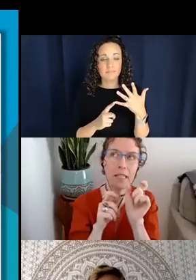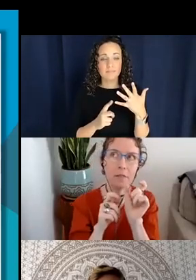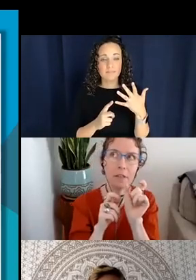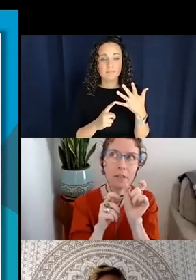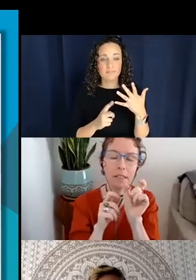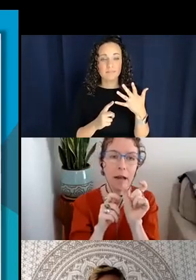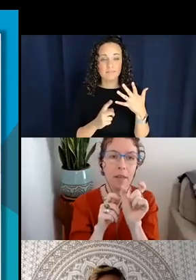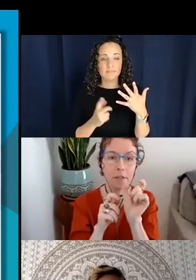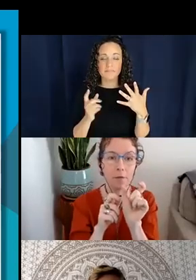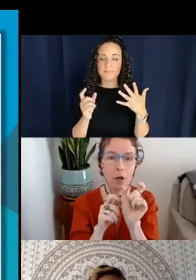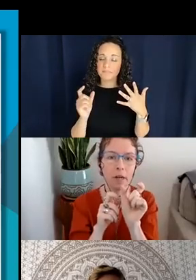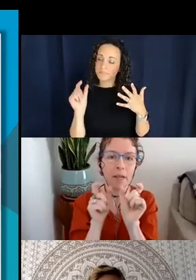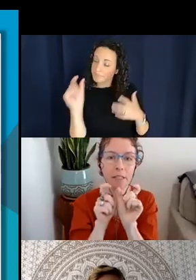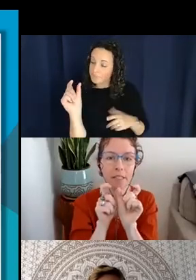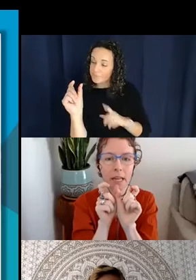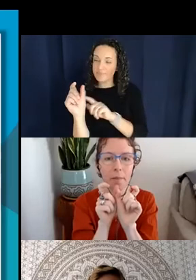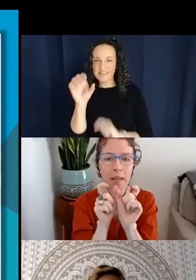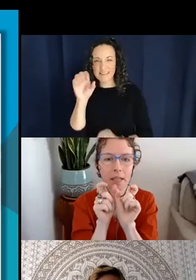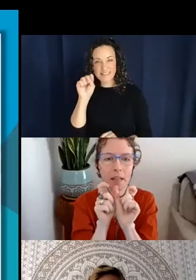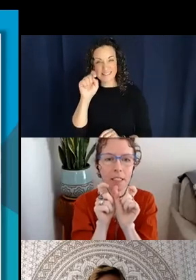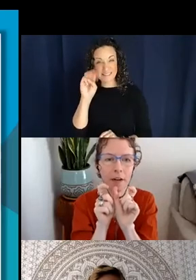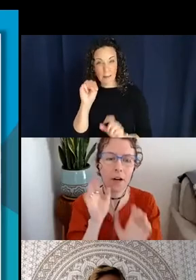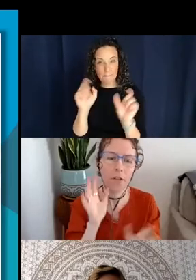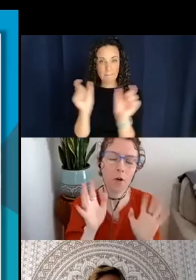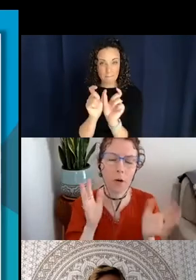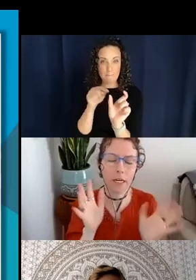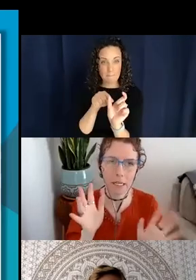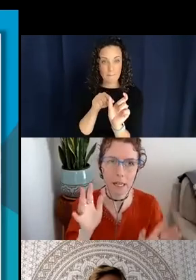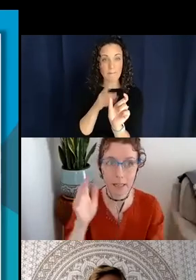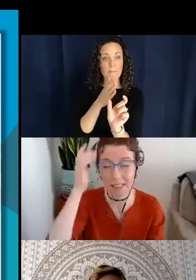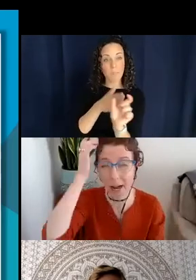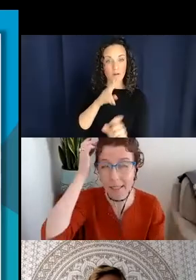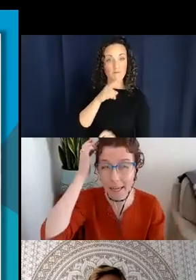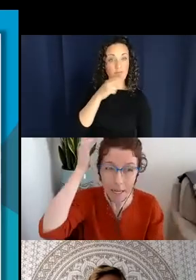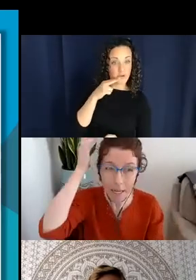of the stem that's a classifier, although we're going to see that that's not exactly